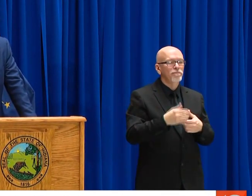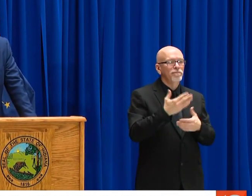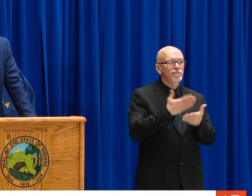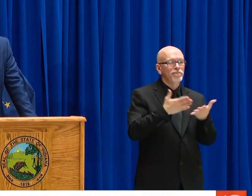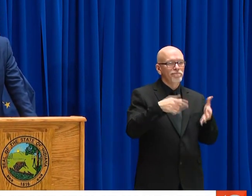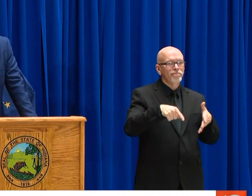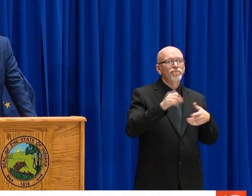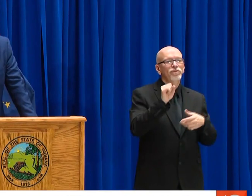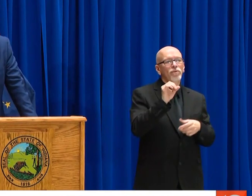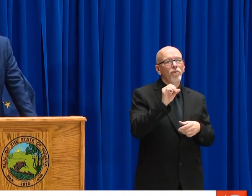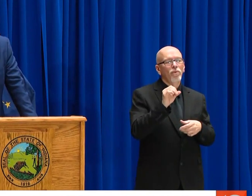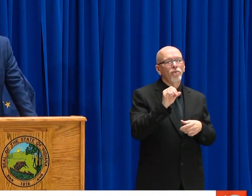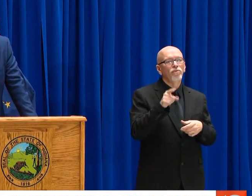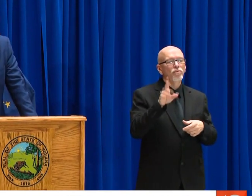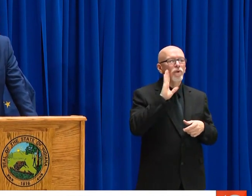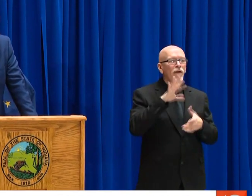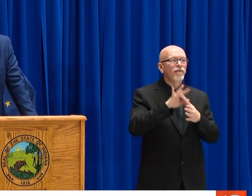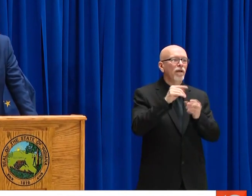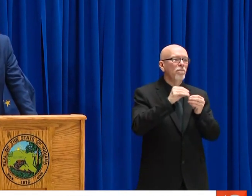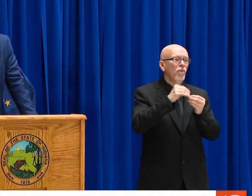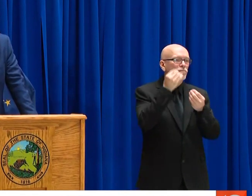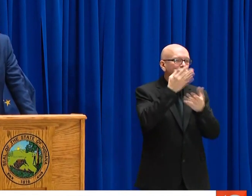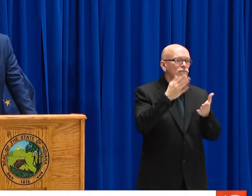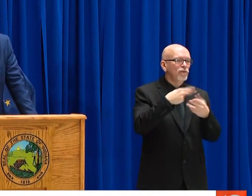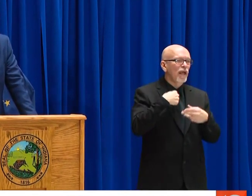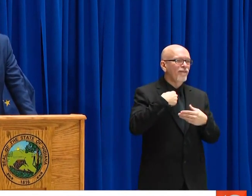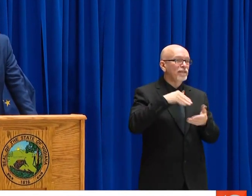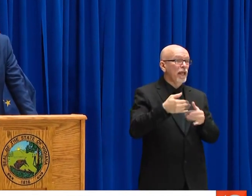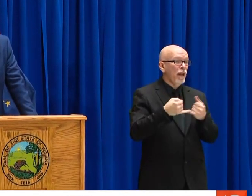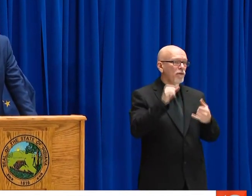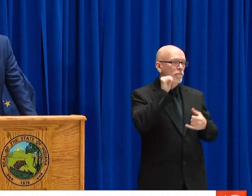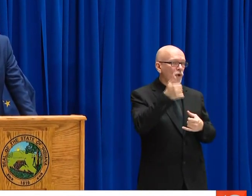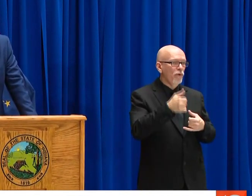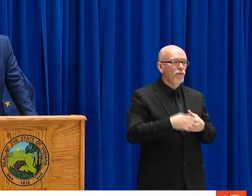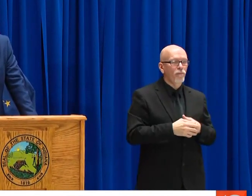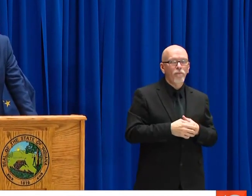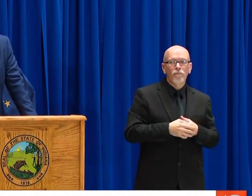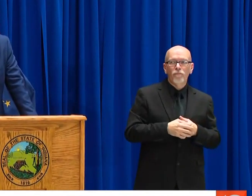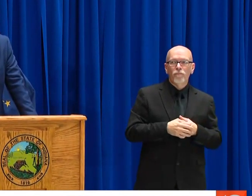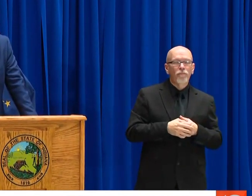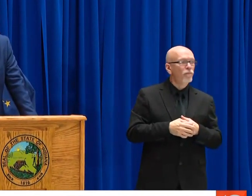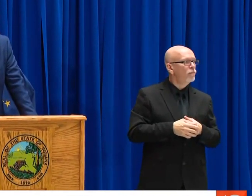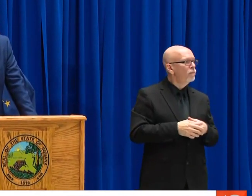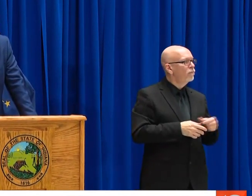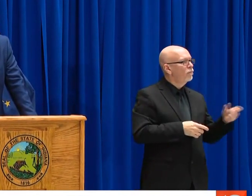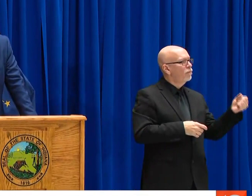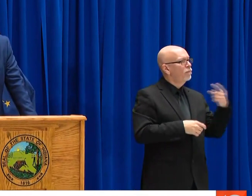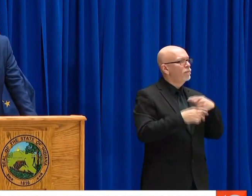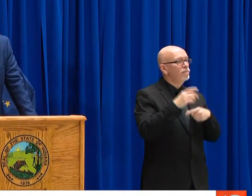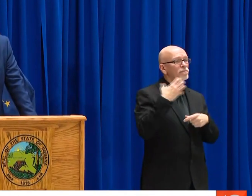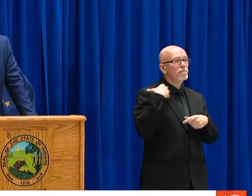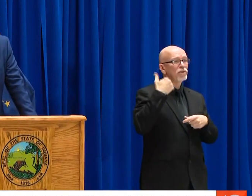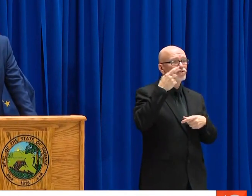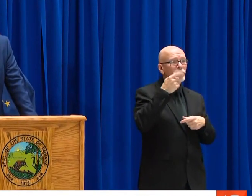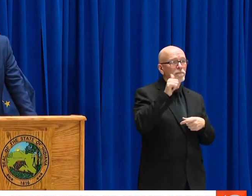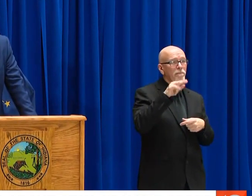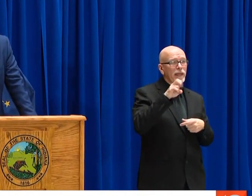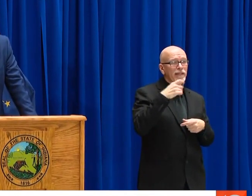I'VE GOT STRAGGLING BILLS OUTSTANDING THAT I STILL HAVE SOME QUESTIONS ON. THE REMAINING BALANCE. SO YOU'LL KNOW MORE SOON.